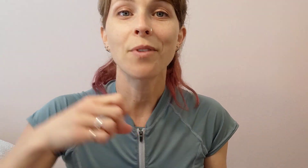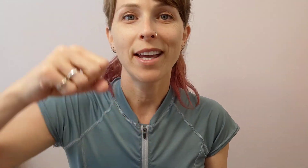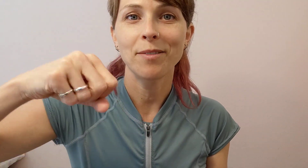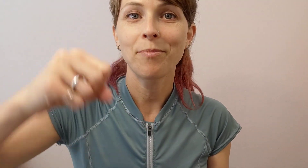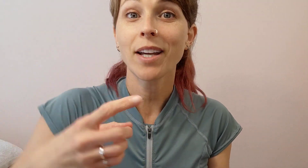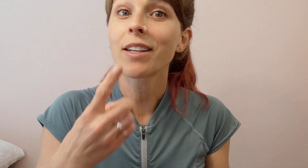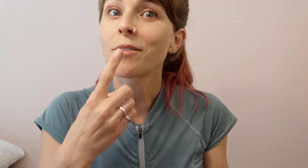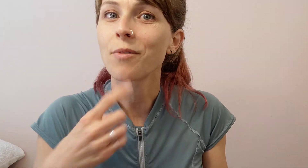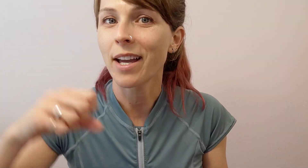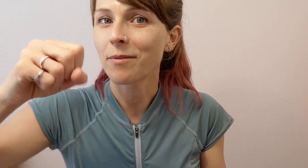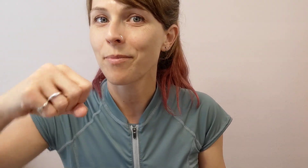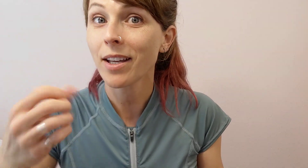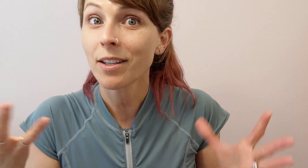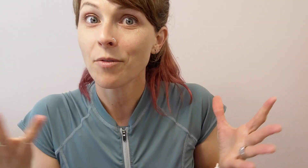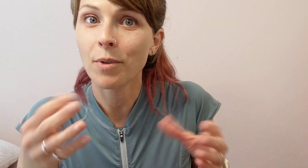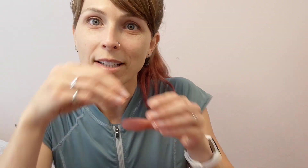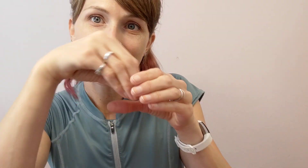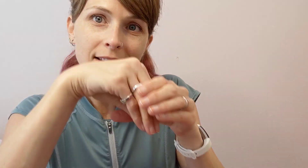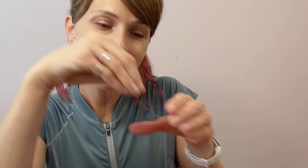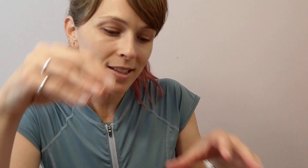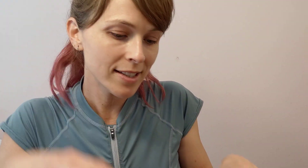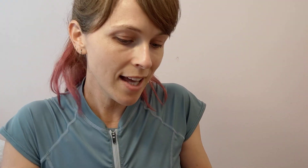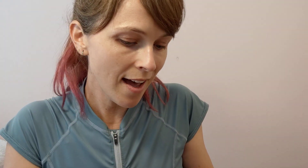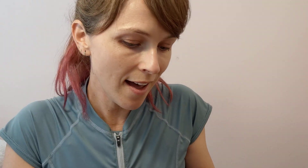Red bucket, red bucket, what's inside?